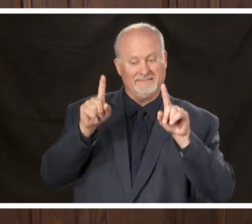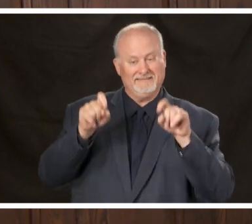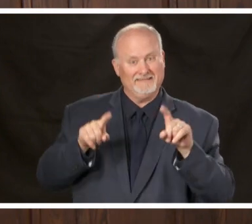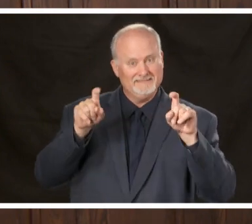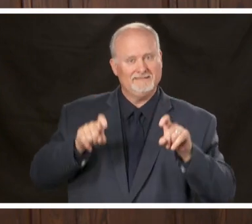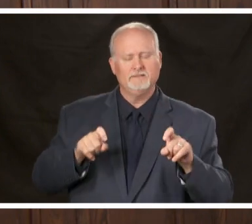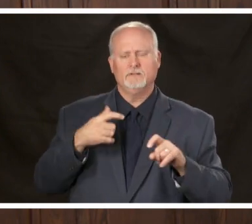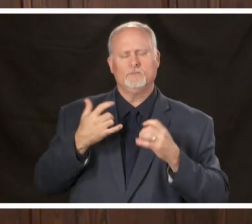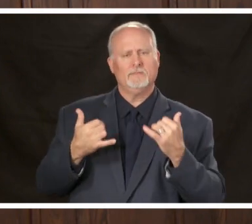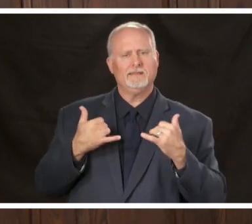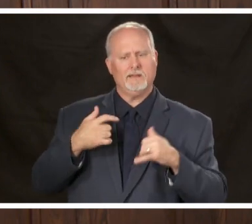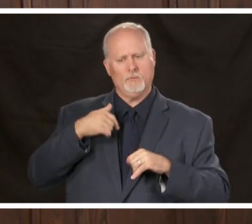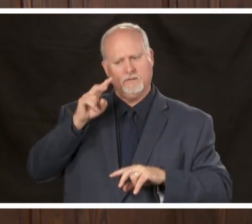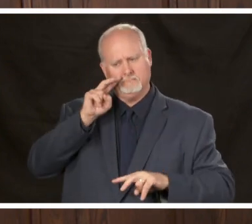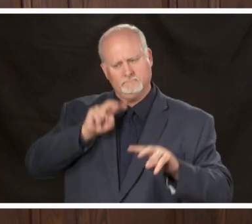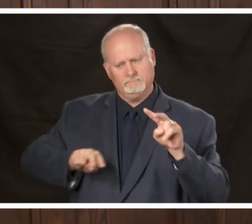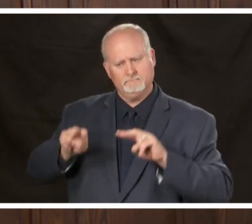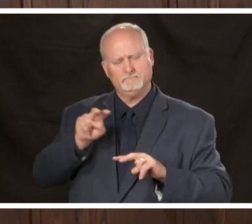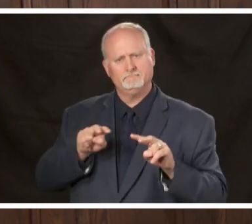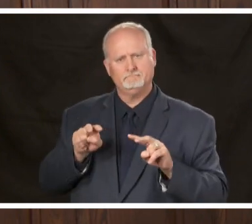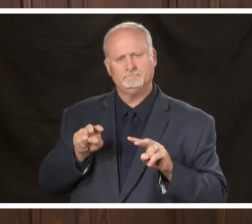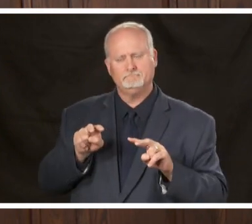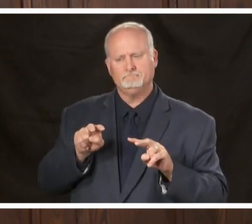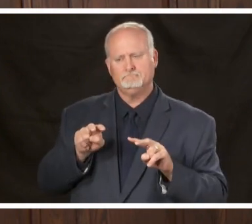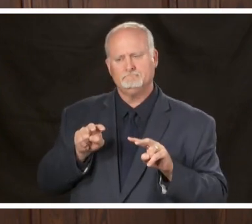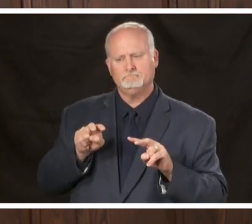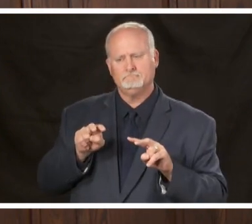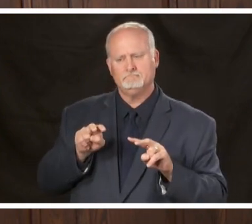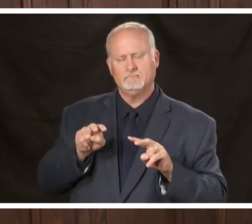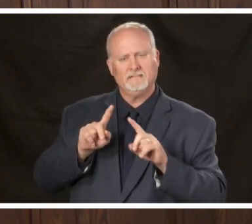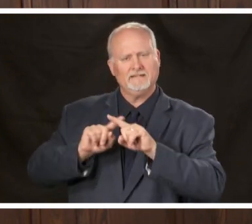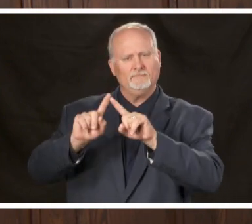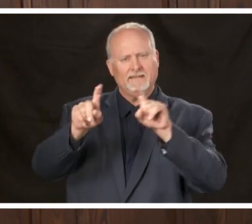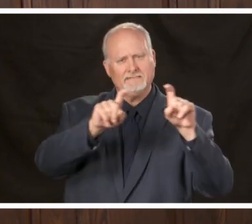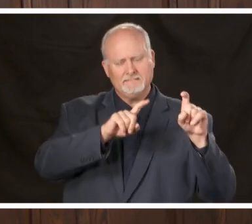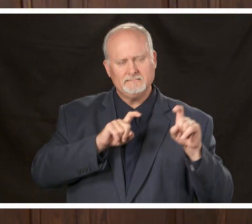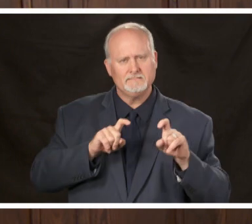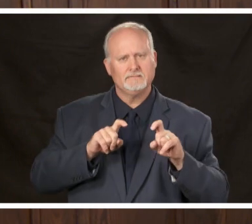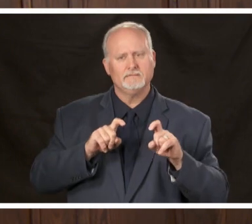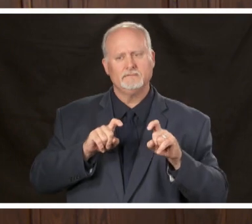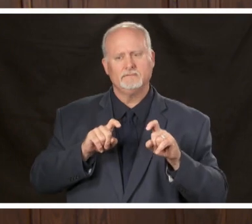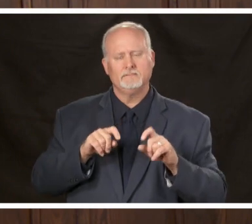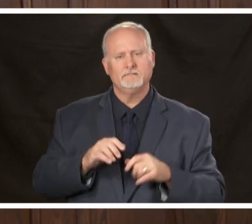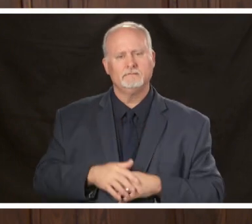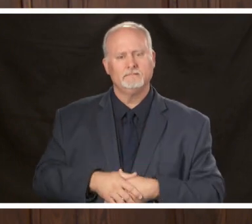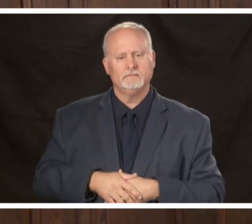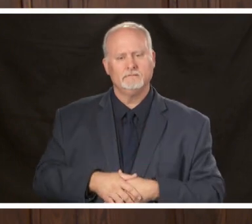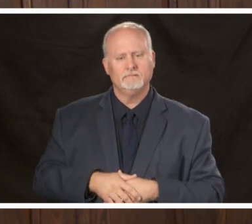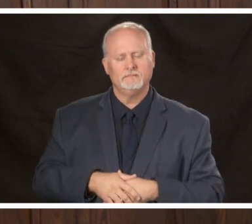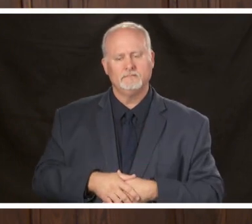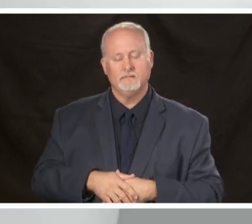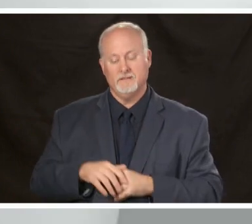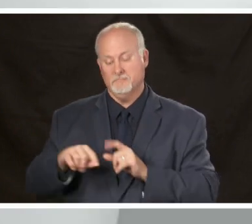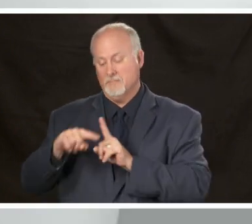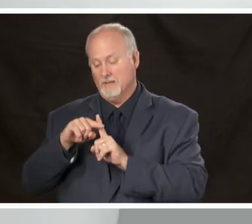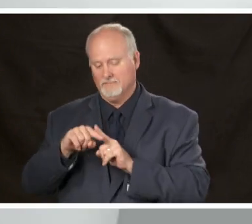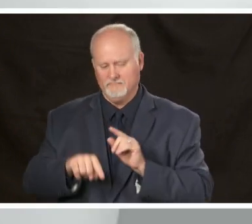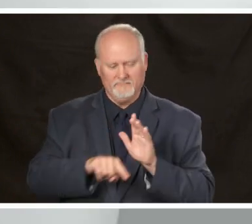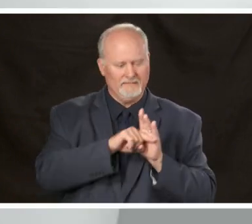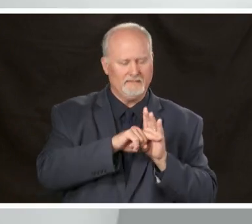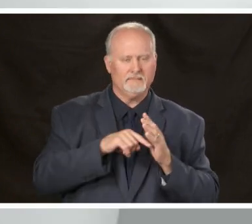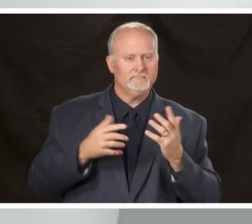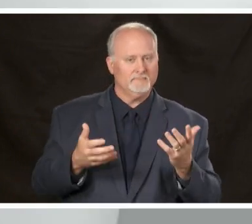monitoring and and the positive versus negative again we're seeing in terms of